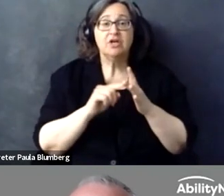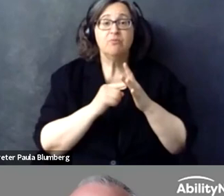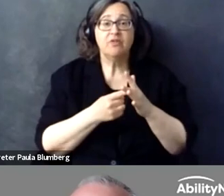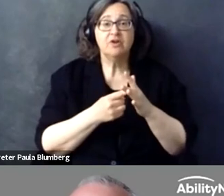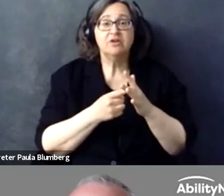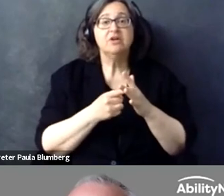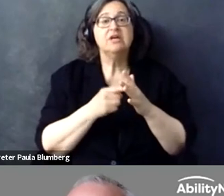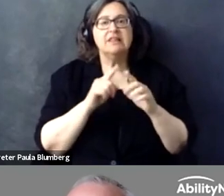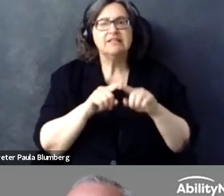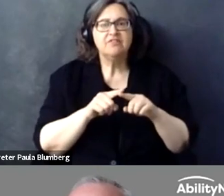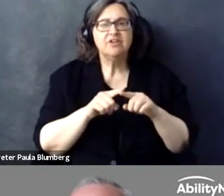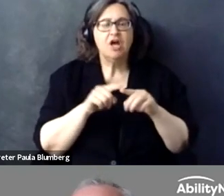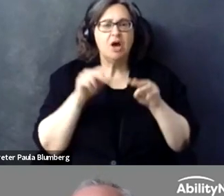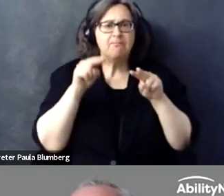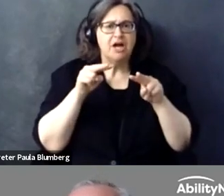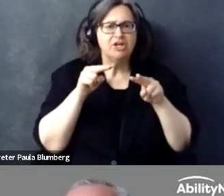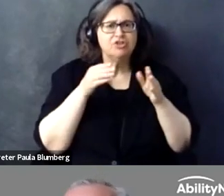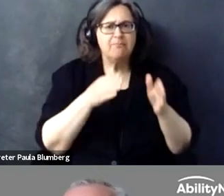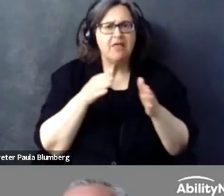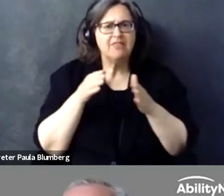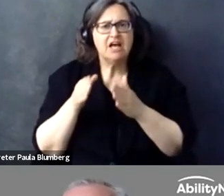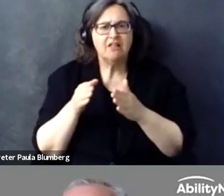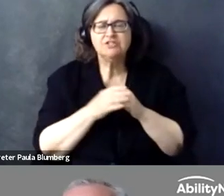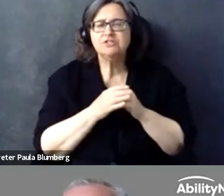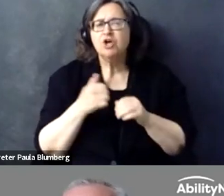. So, when we created the